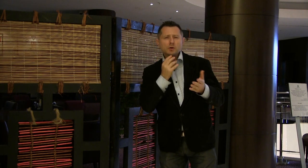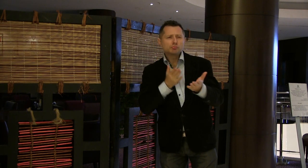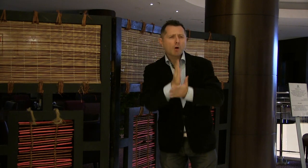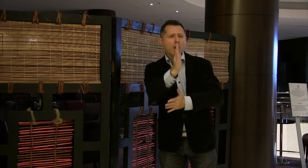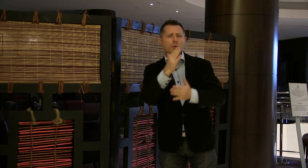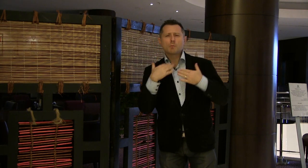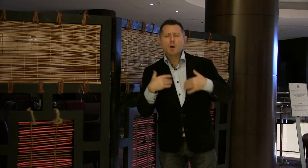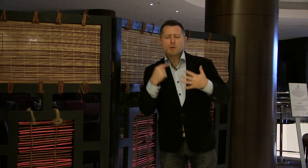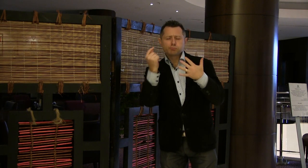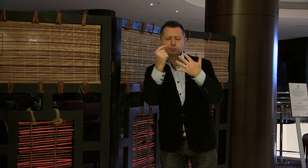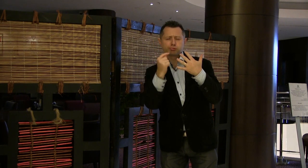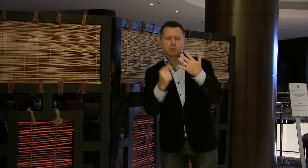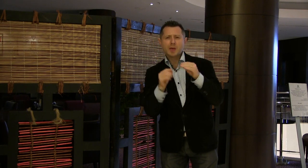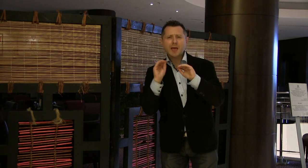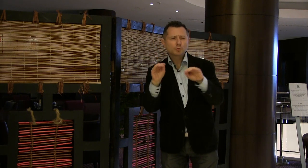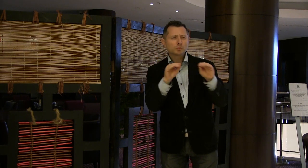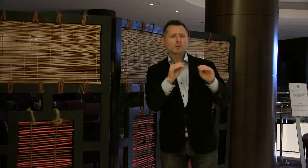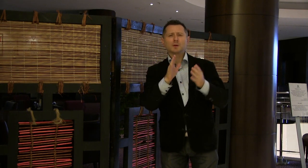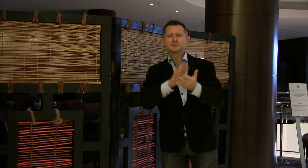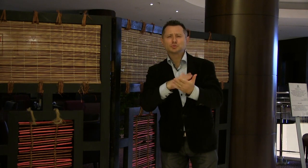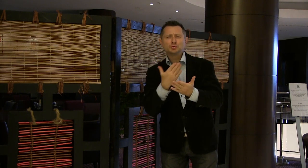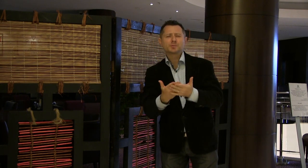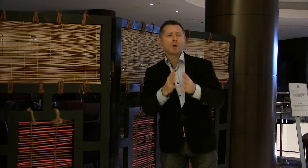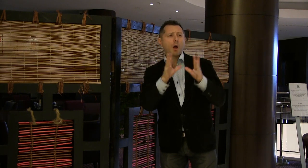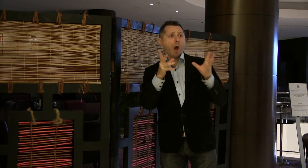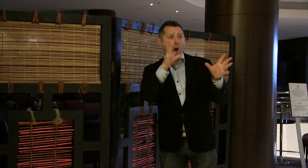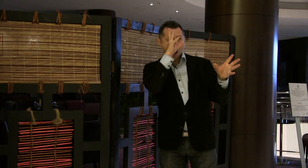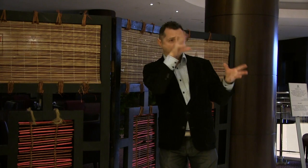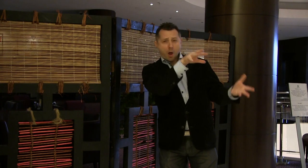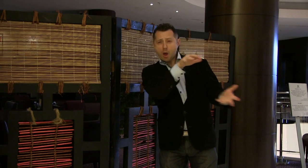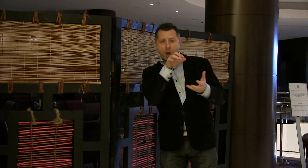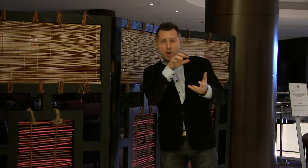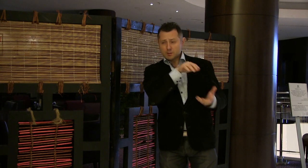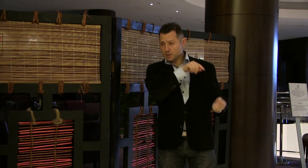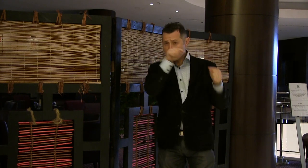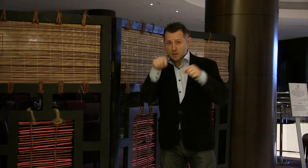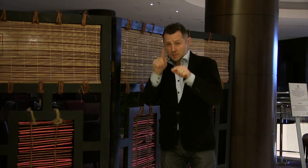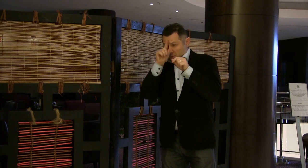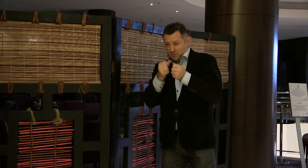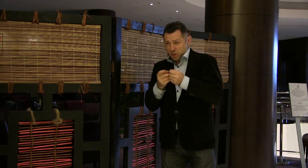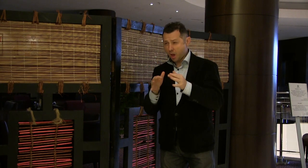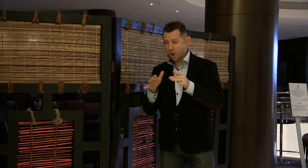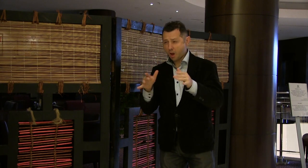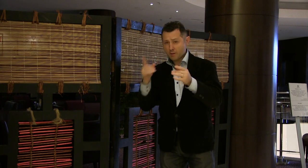that information and brought it back to Moscow. These ideas spread to other VOG branches. These